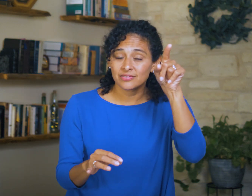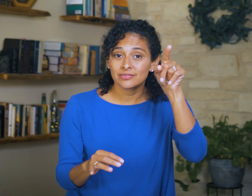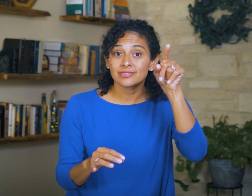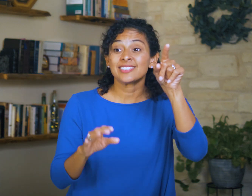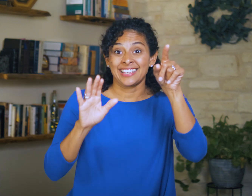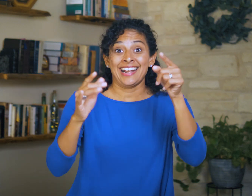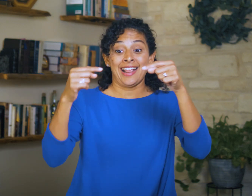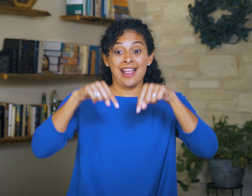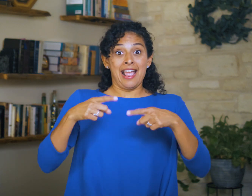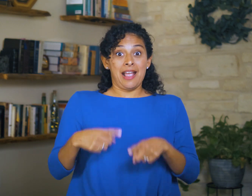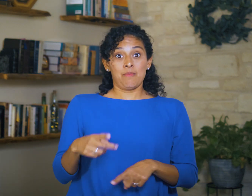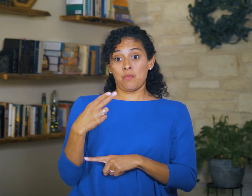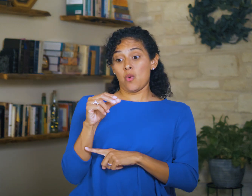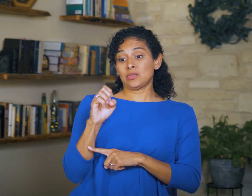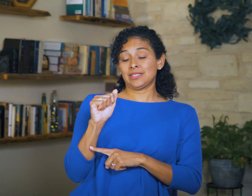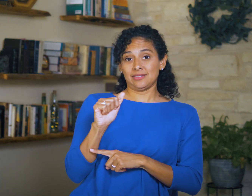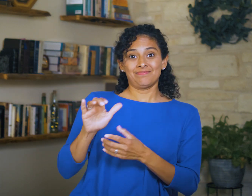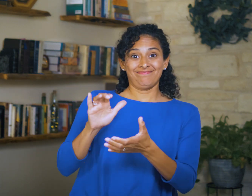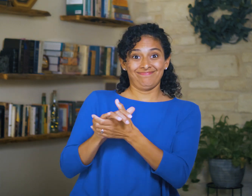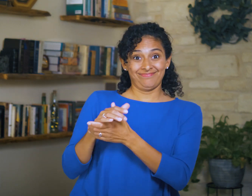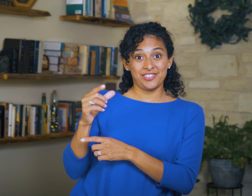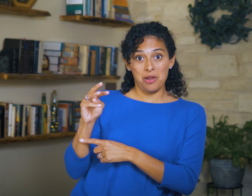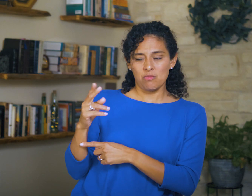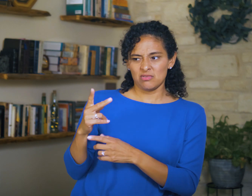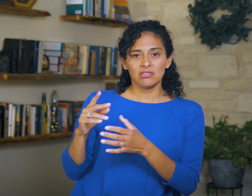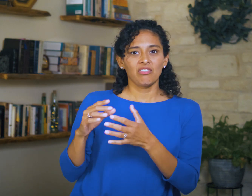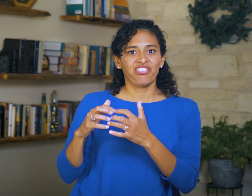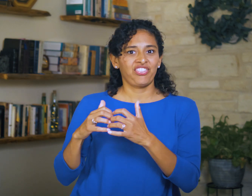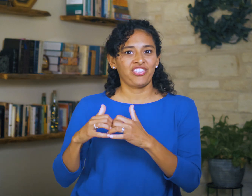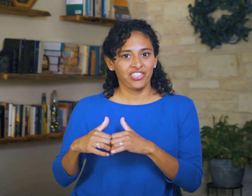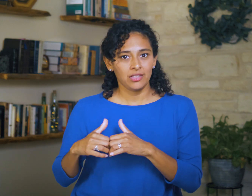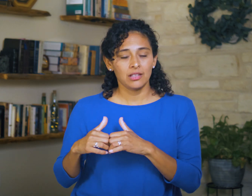Likewise, when things fall apart in Hosea’s relationship with Gomer,